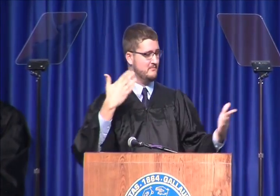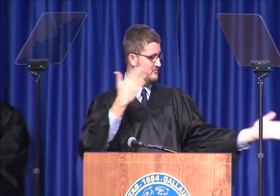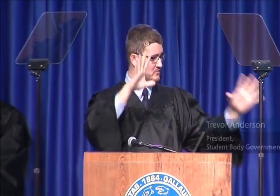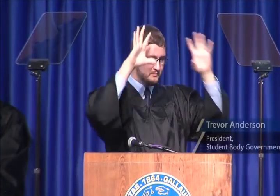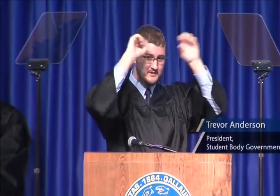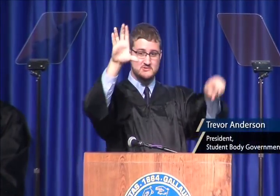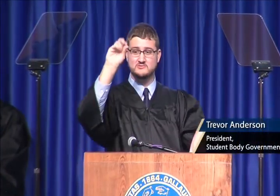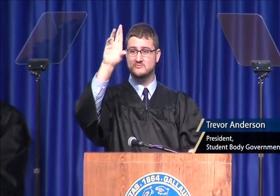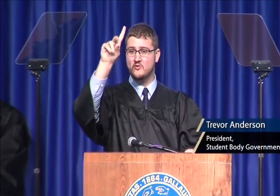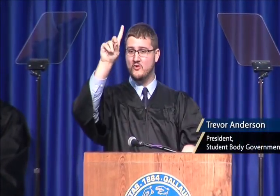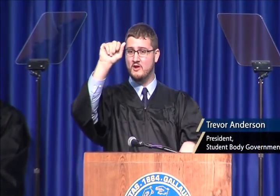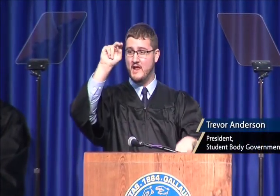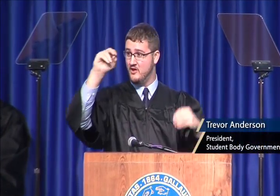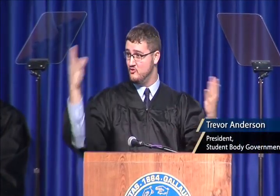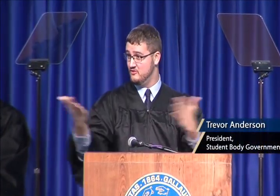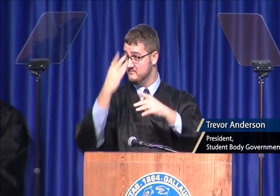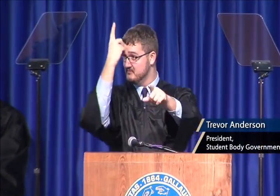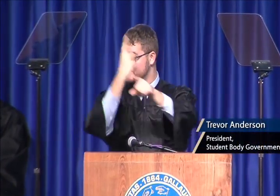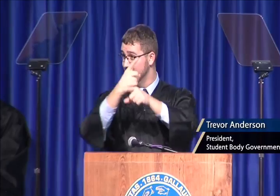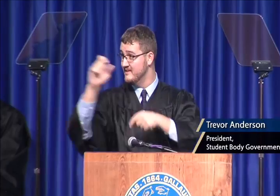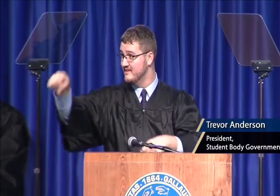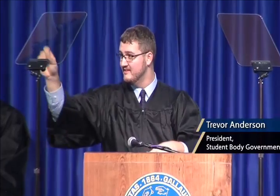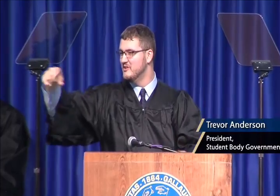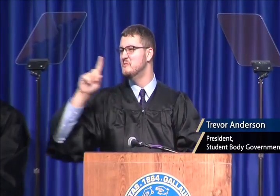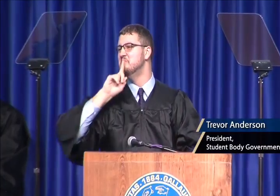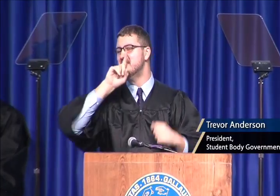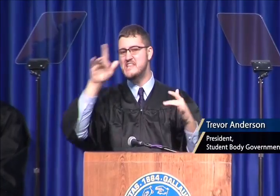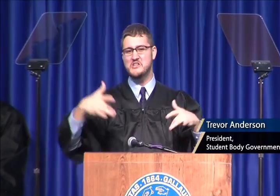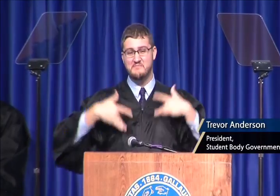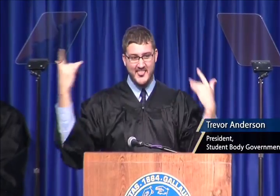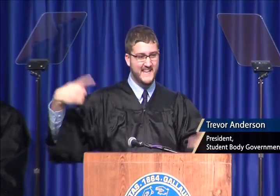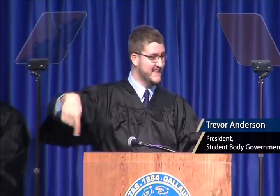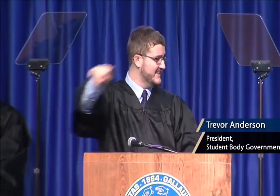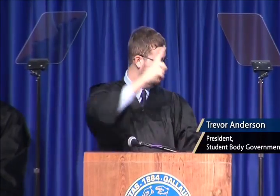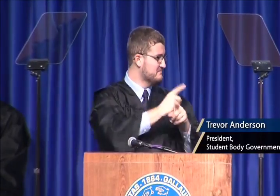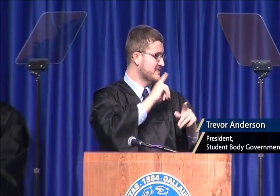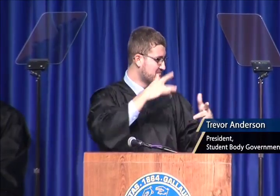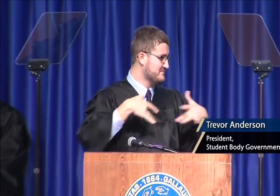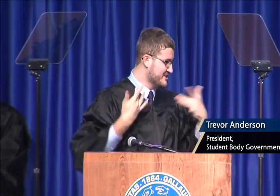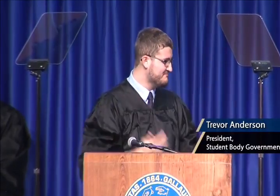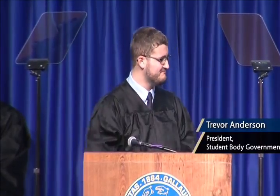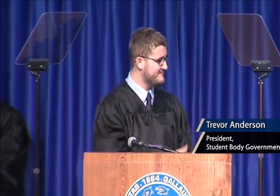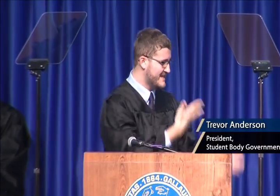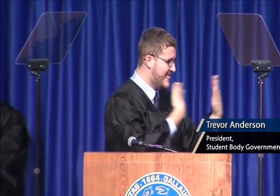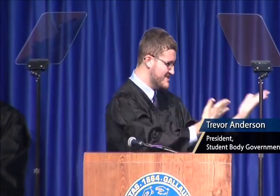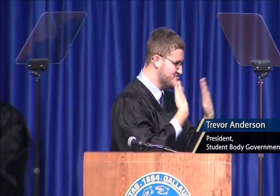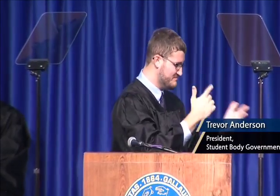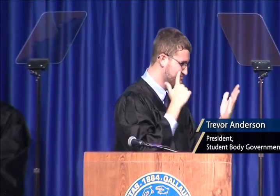[Trevor Anderson] We are so thrilled to have you all here [Trevor] at Gallaudet University to celebrate the Presidency of Bobby Cordano.